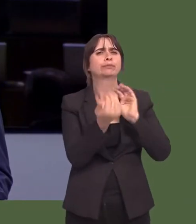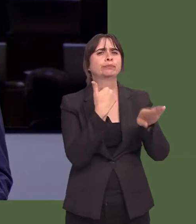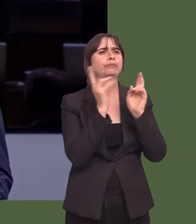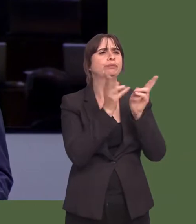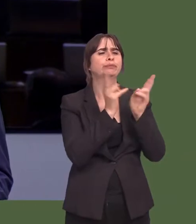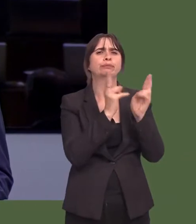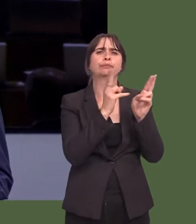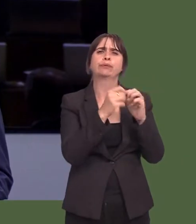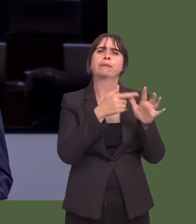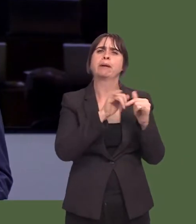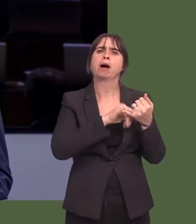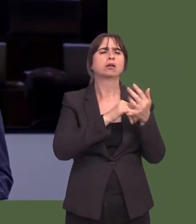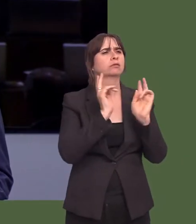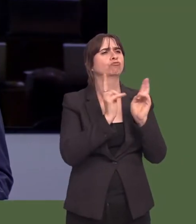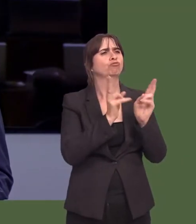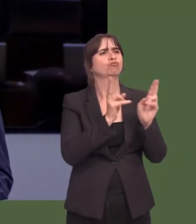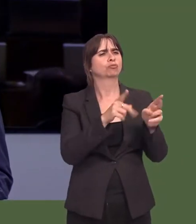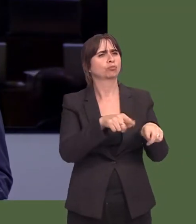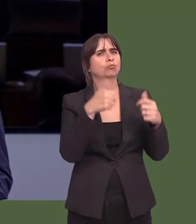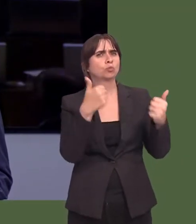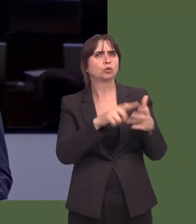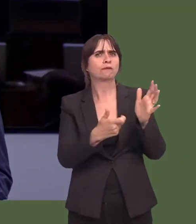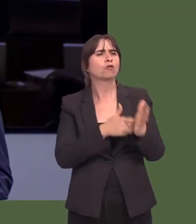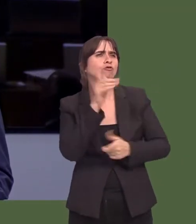a meaningful active travel network for Newtown.